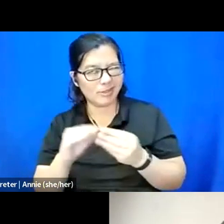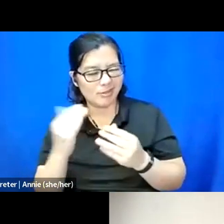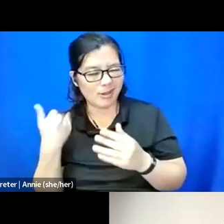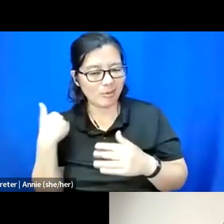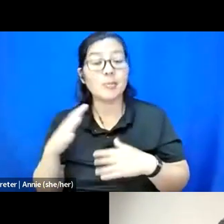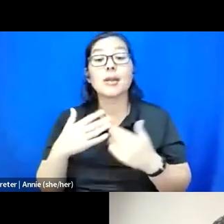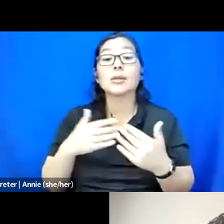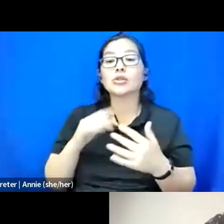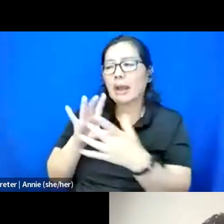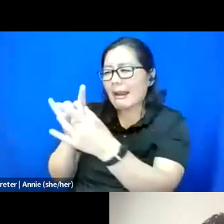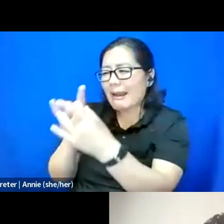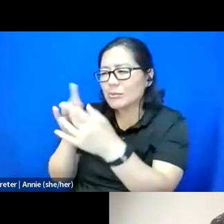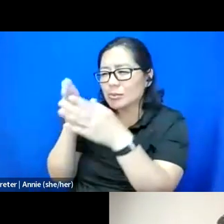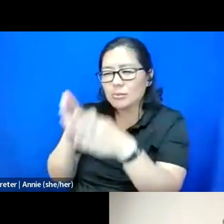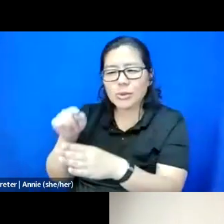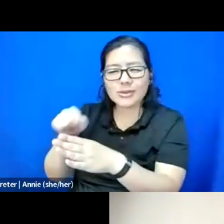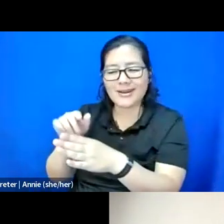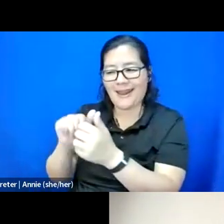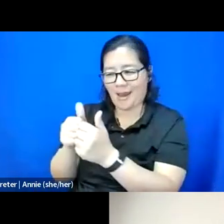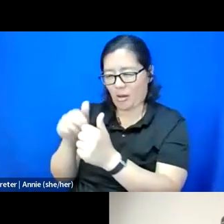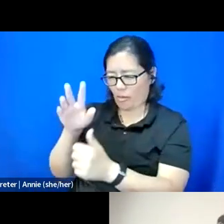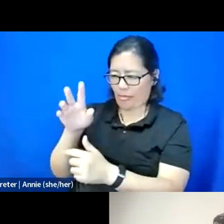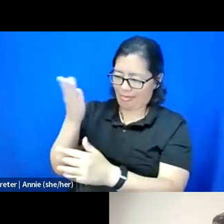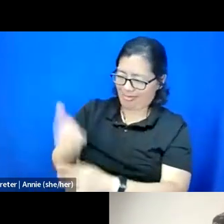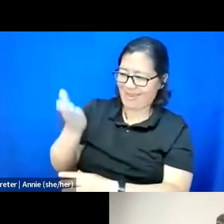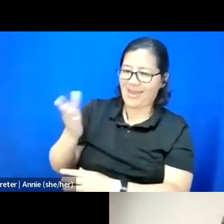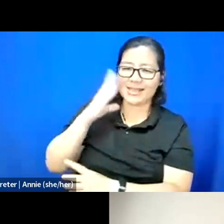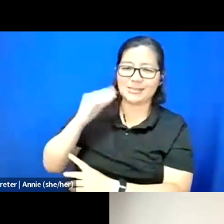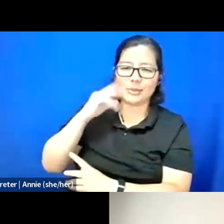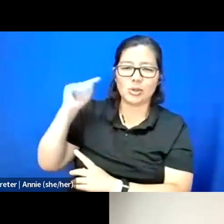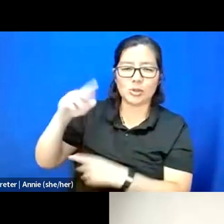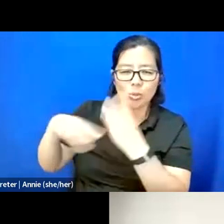with someone and how they experience the world in a way that's not ticking boxes, that's not extractive.